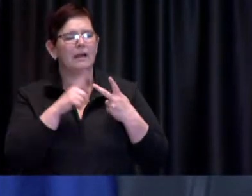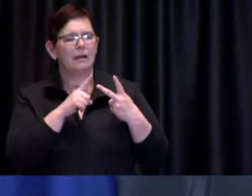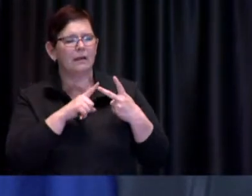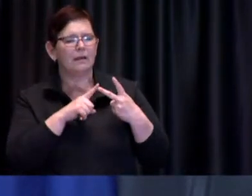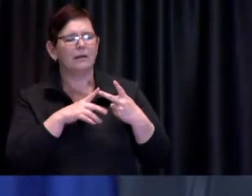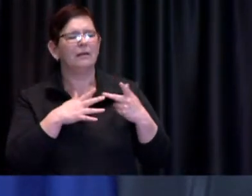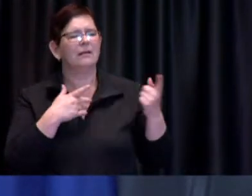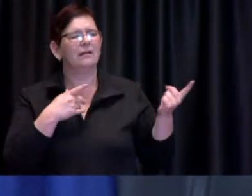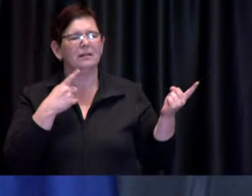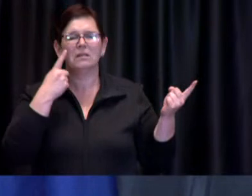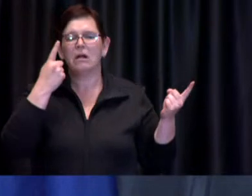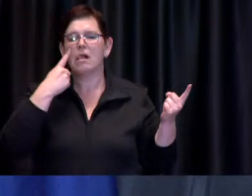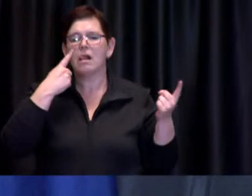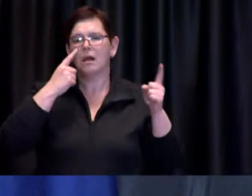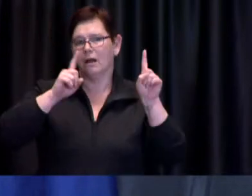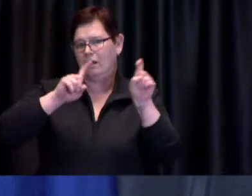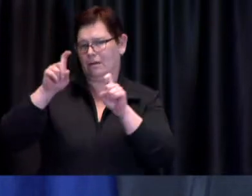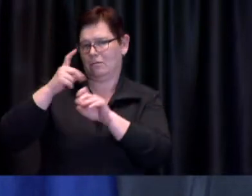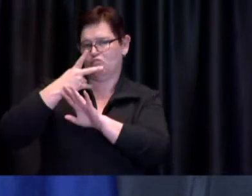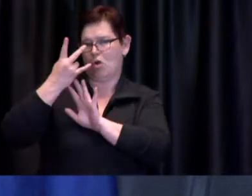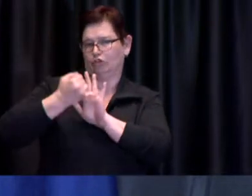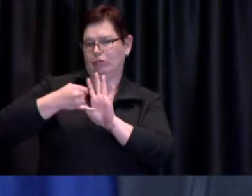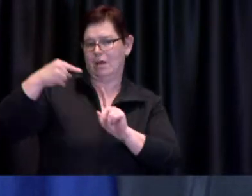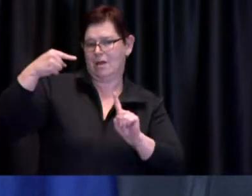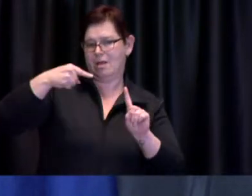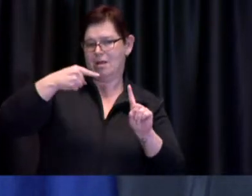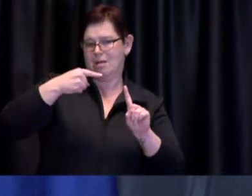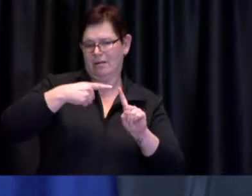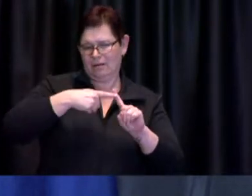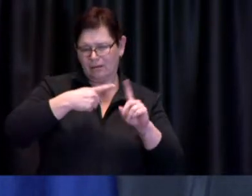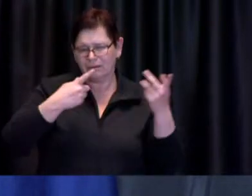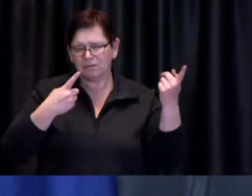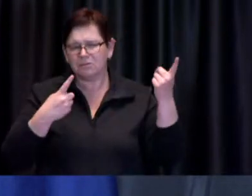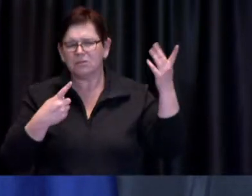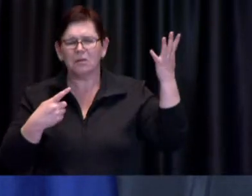that it's needed because people need a place to go and if they can't do it if they're on a backyard or a balcony